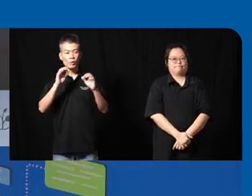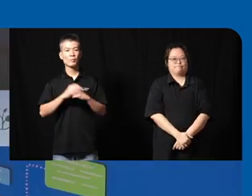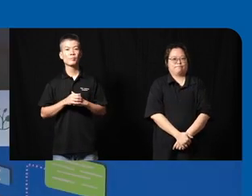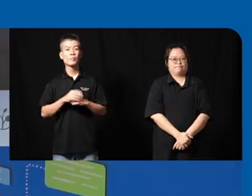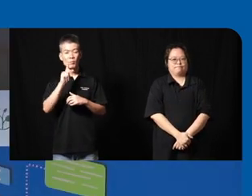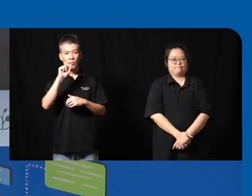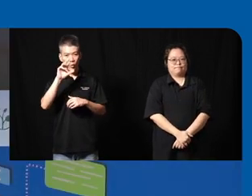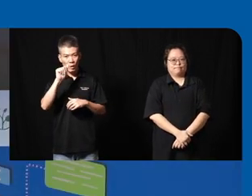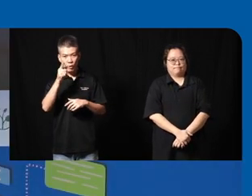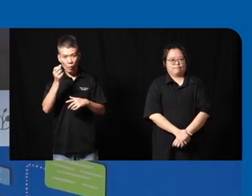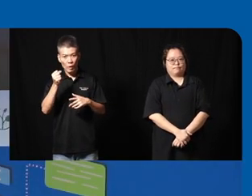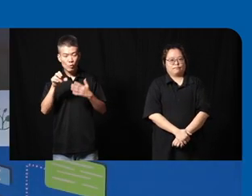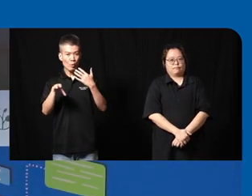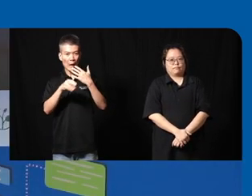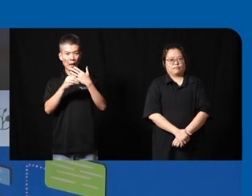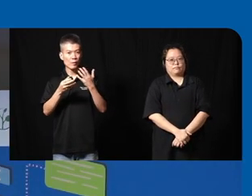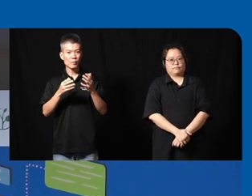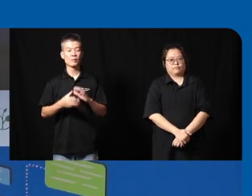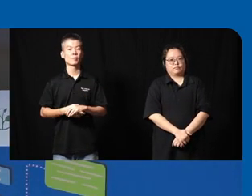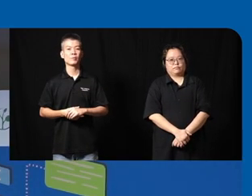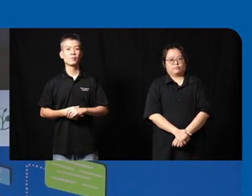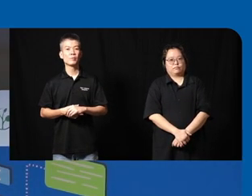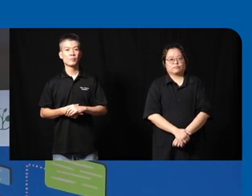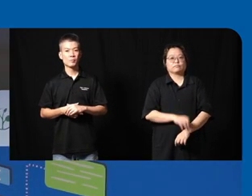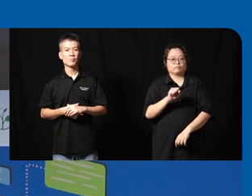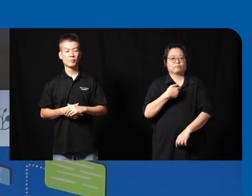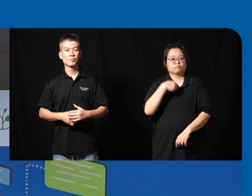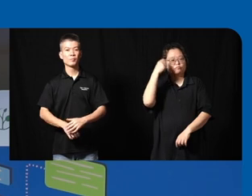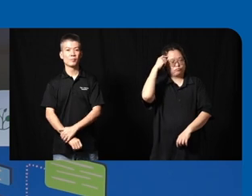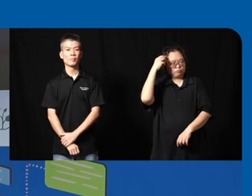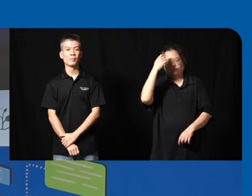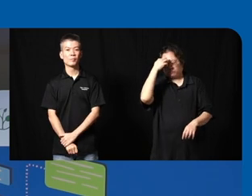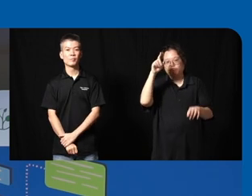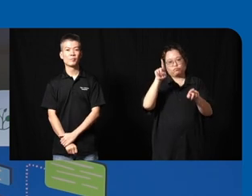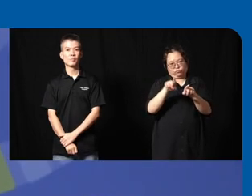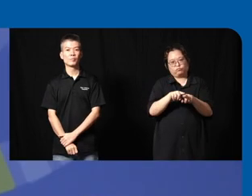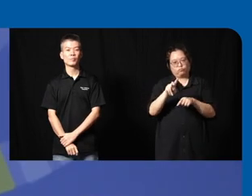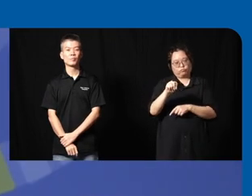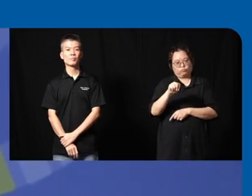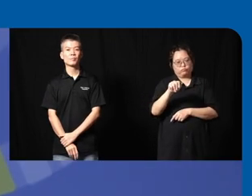kirana anything you want to add yeah I think I would have agree with uh knuckle just said